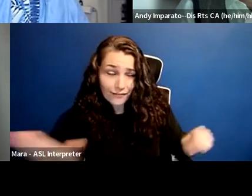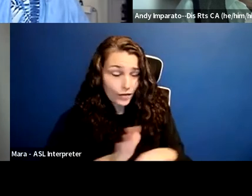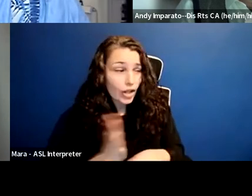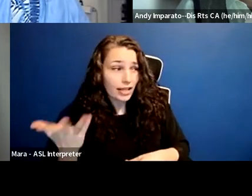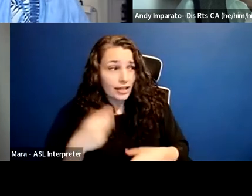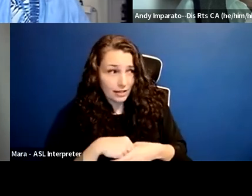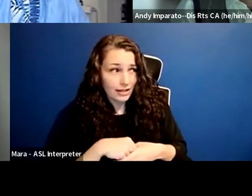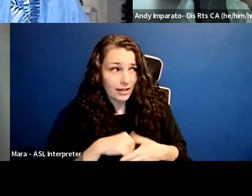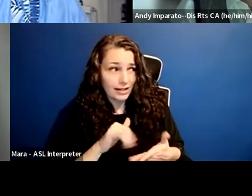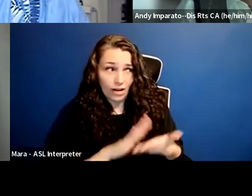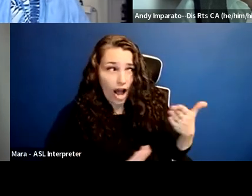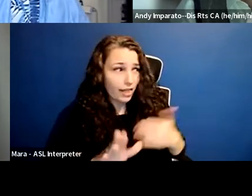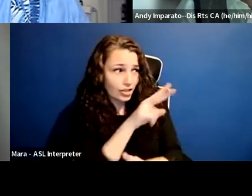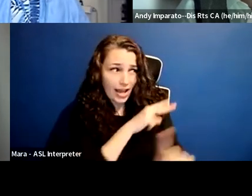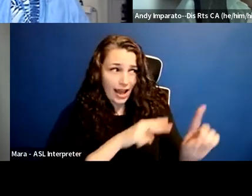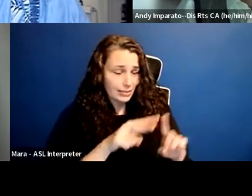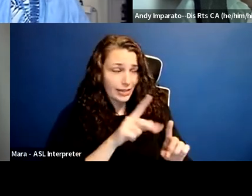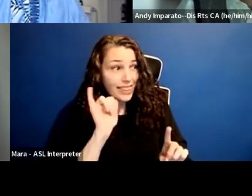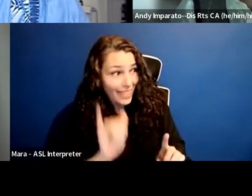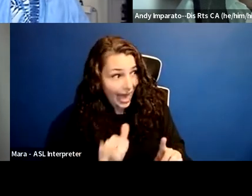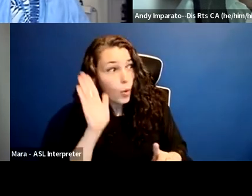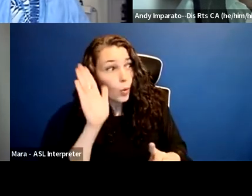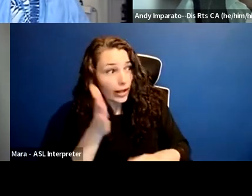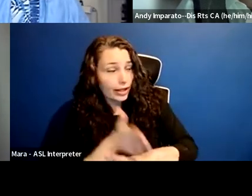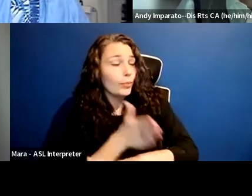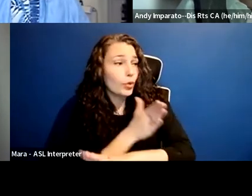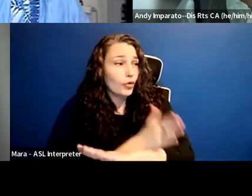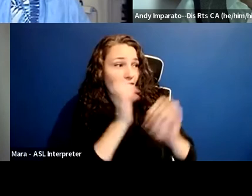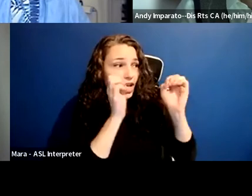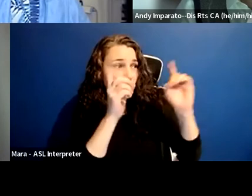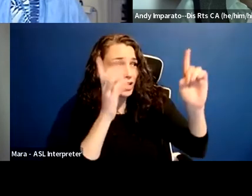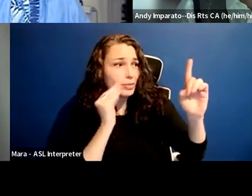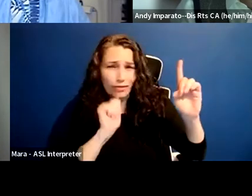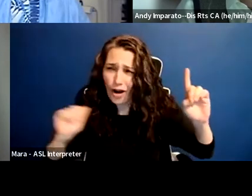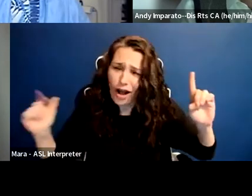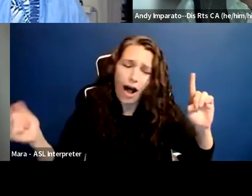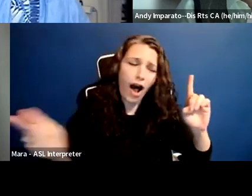is going to improve the education experience for everyone at that university.